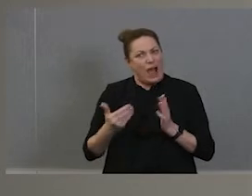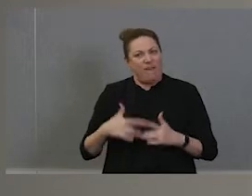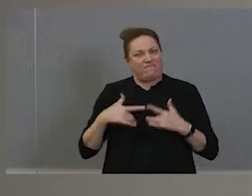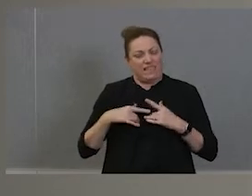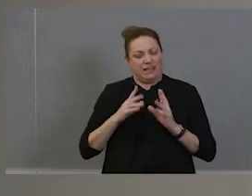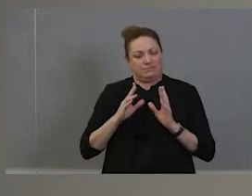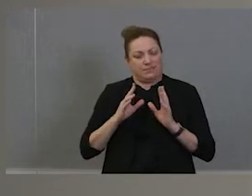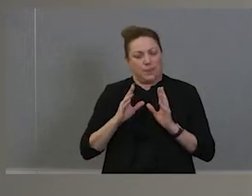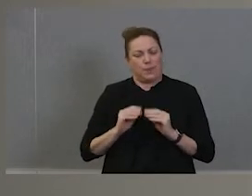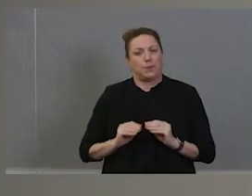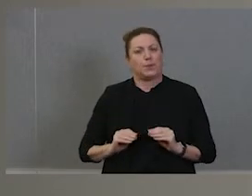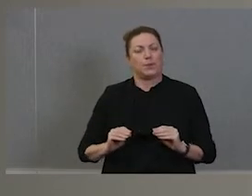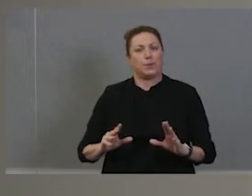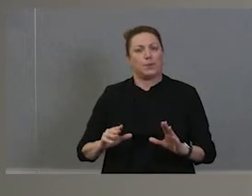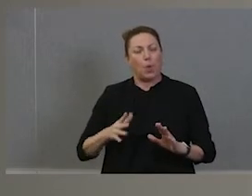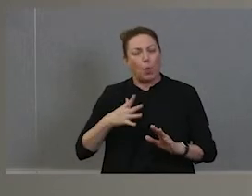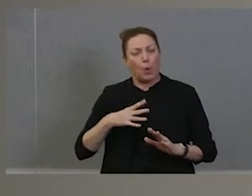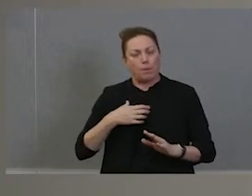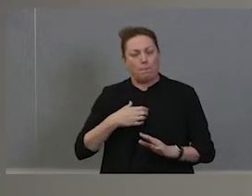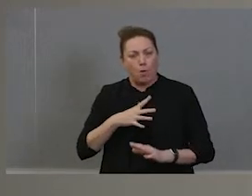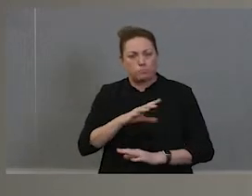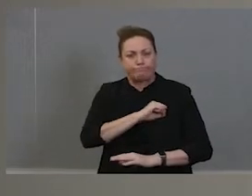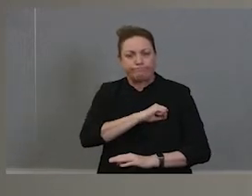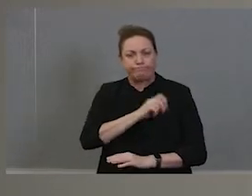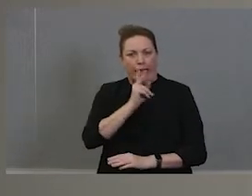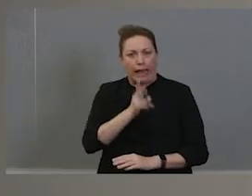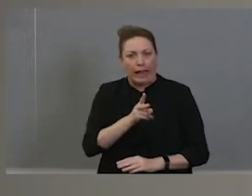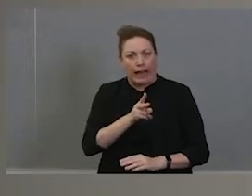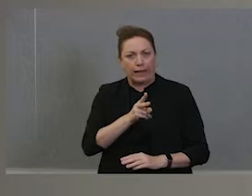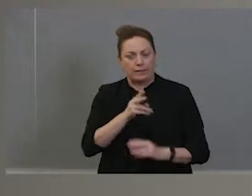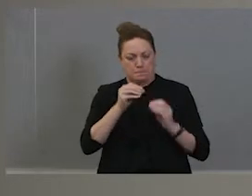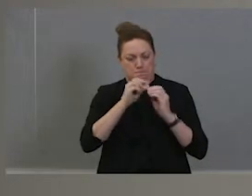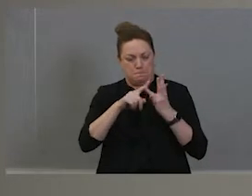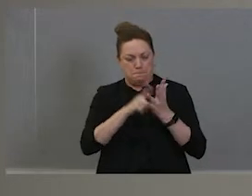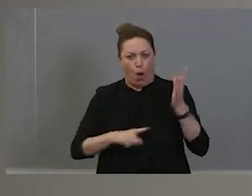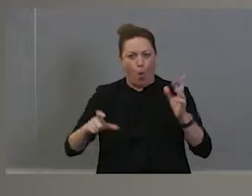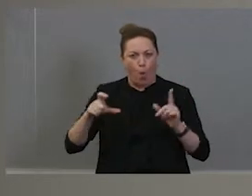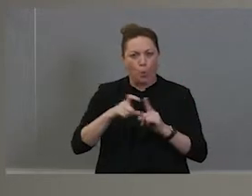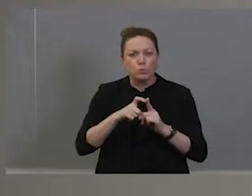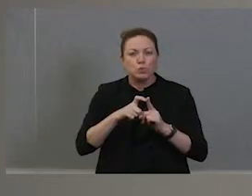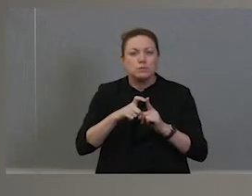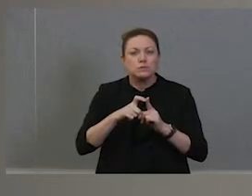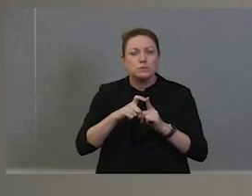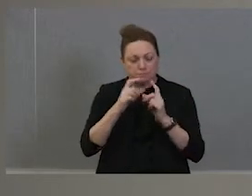We need to get bold again. We need to put more power in our voices